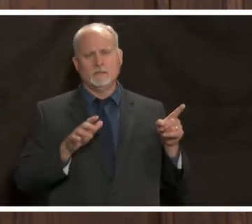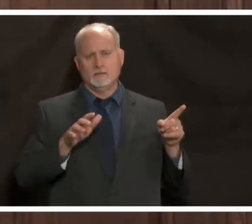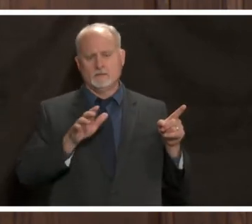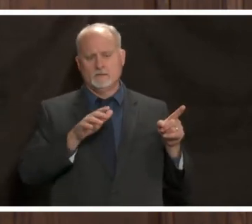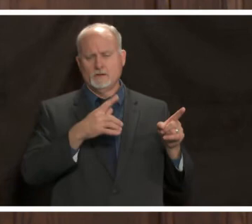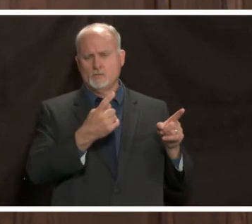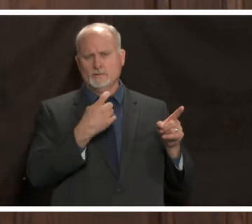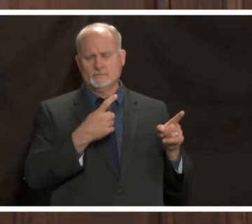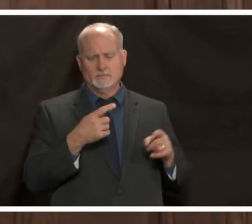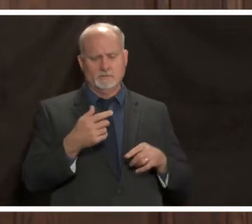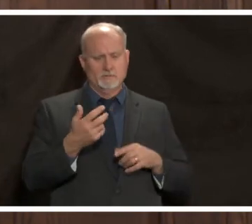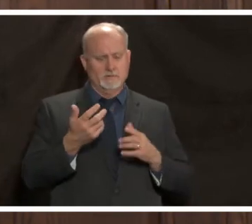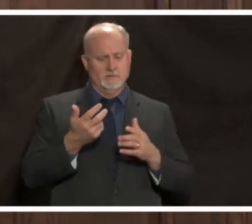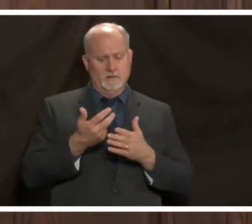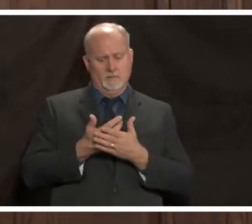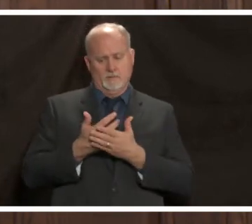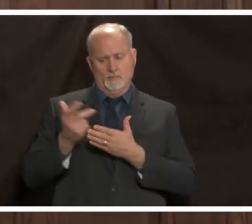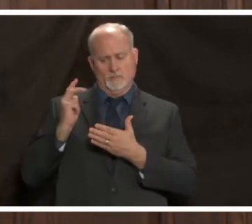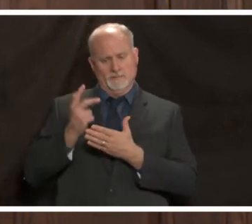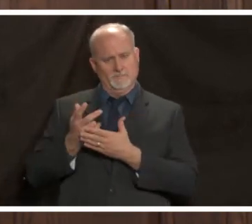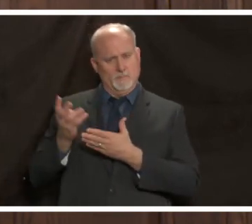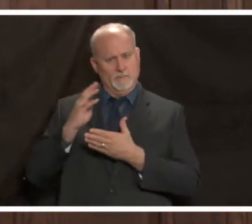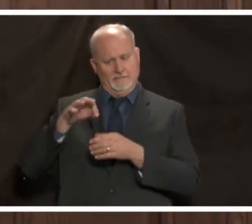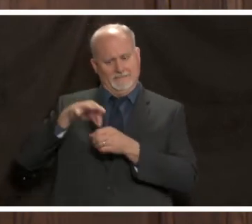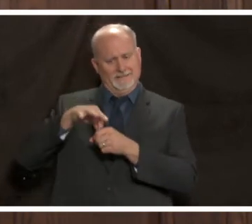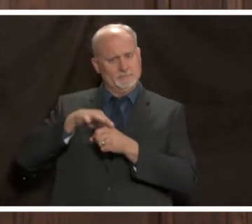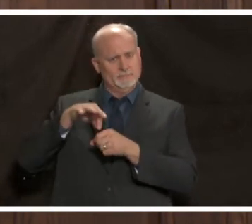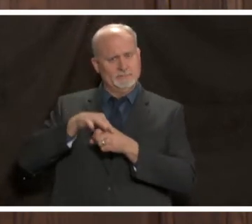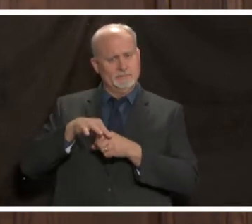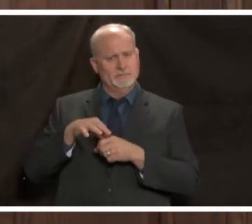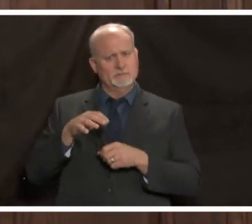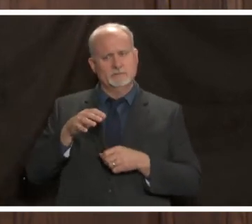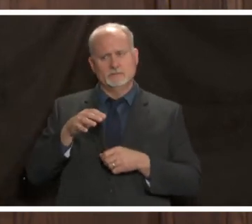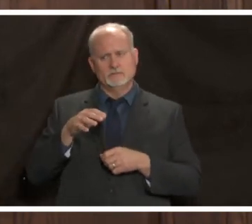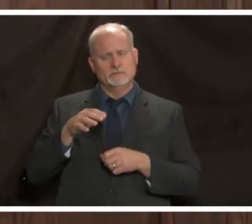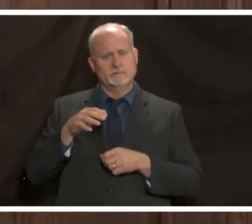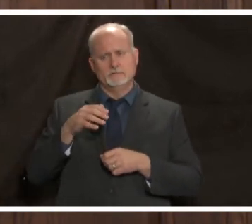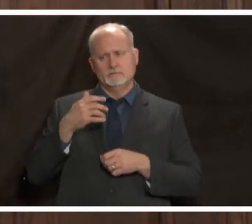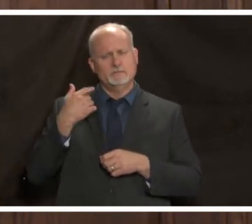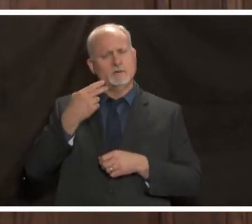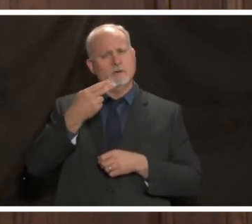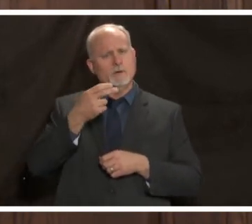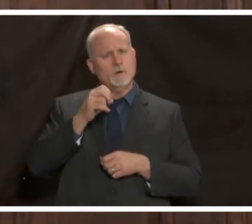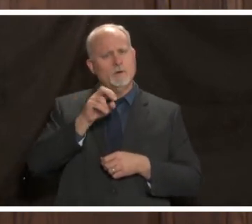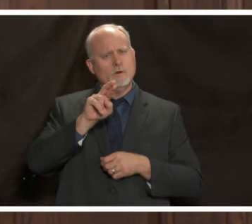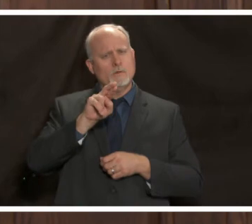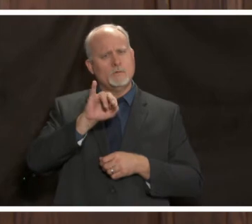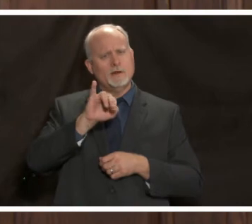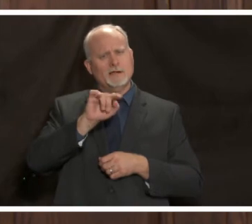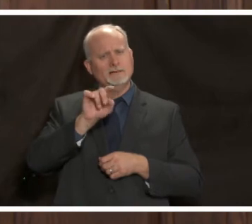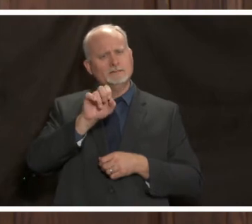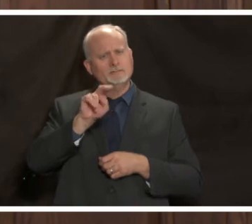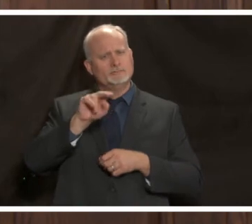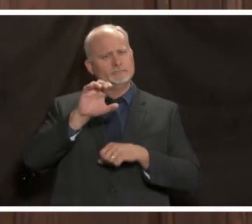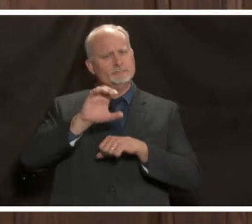the election anything come out of the horizon church have you seen any sort of additional